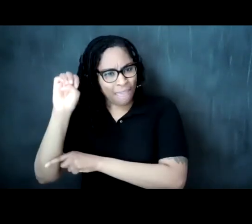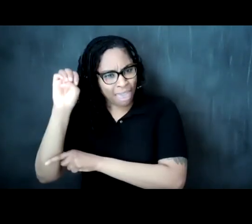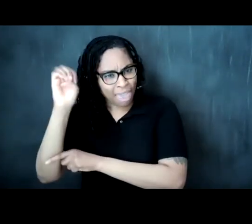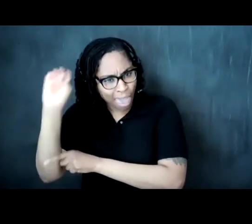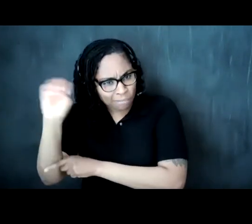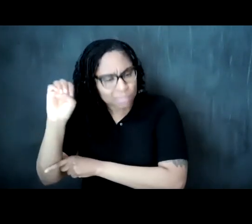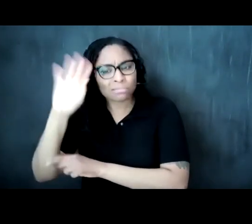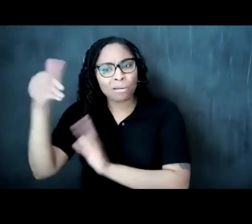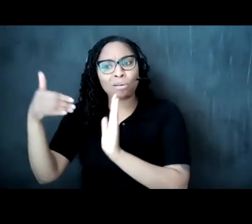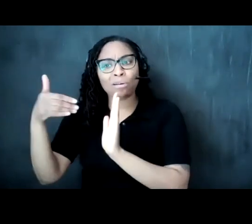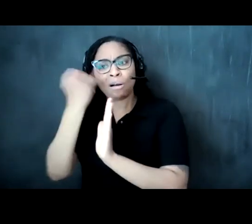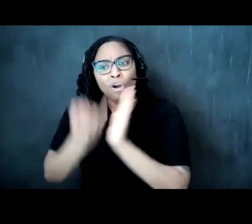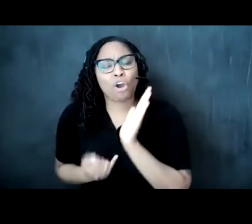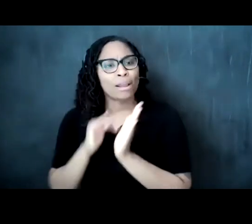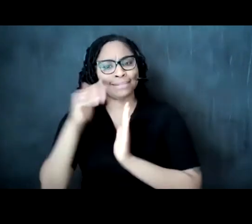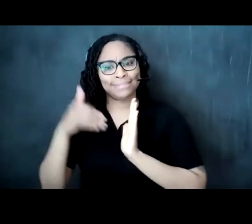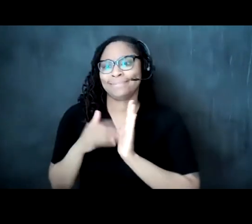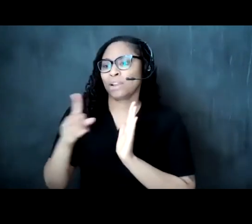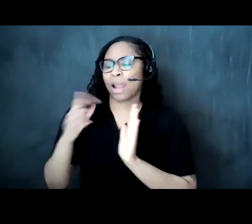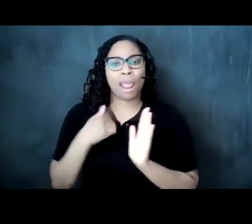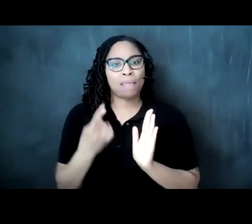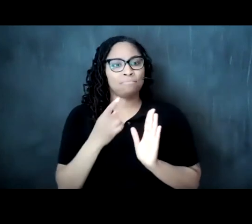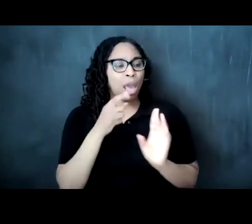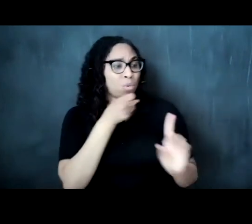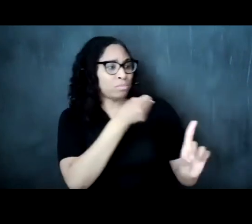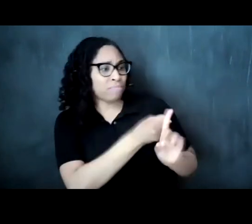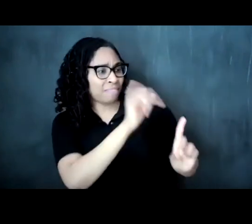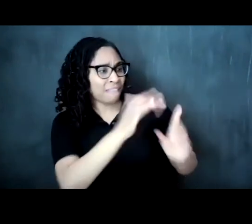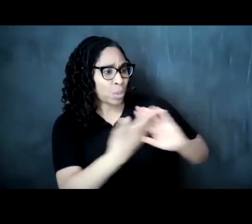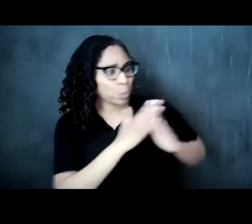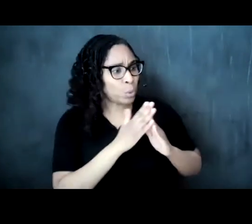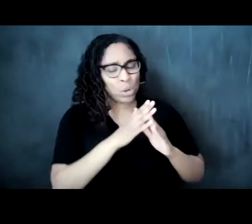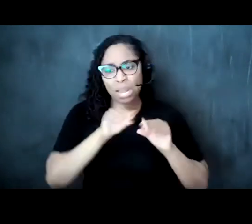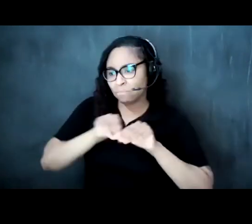uh the evanston community in broader chicagoland community i was i was compelled right i was